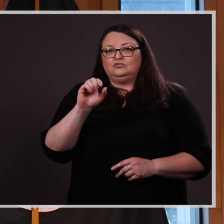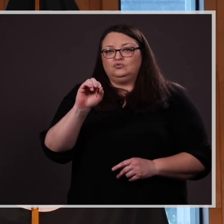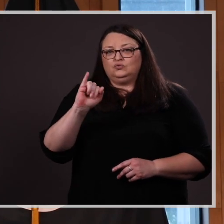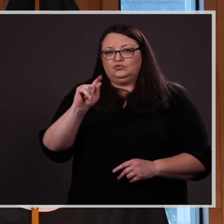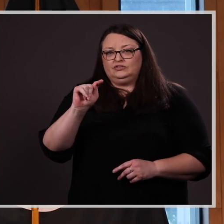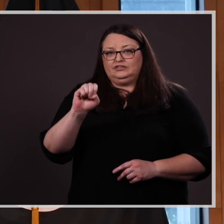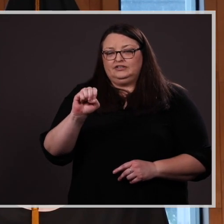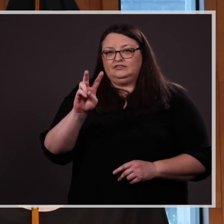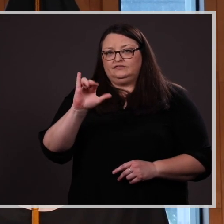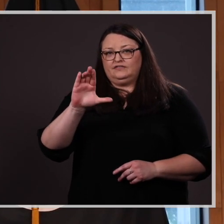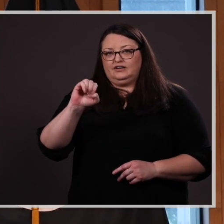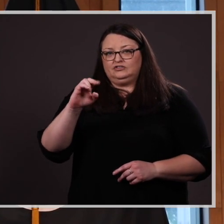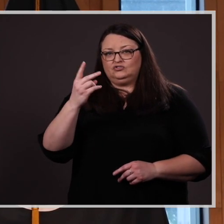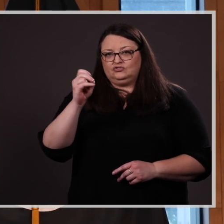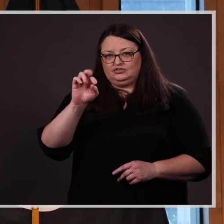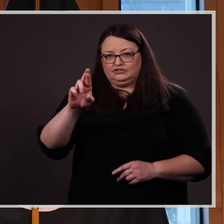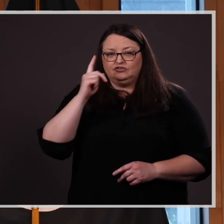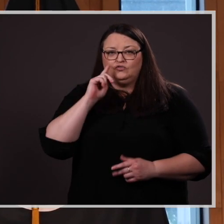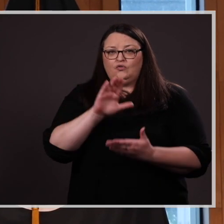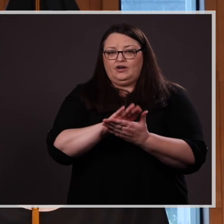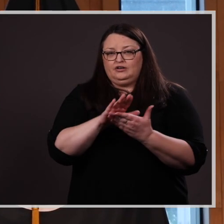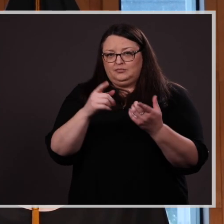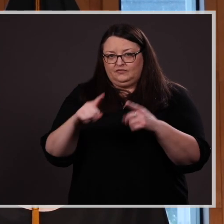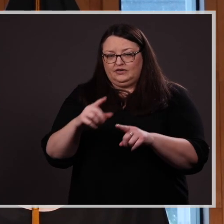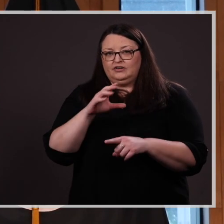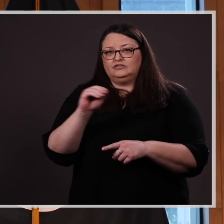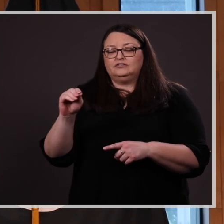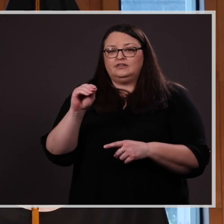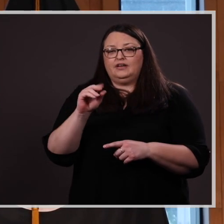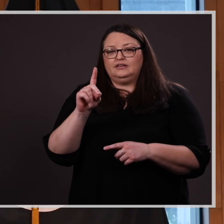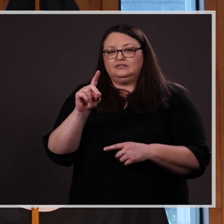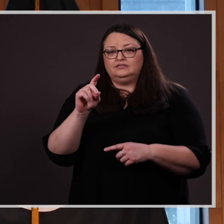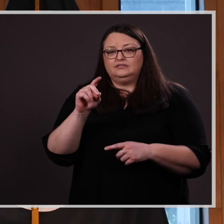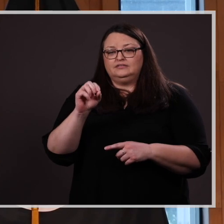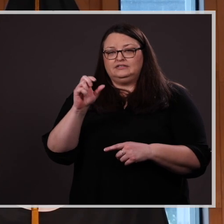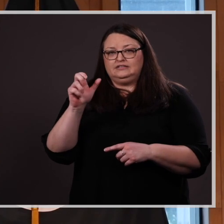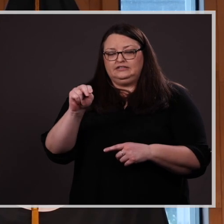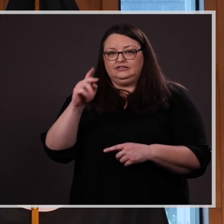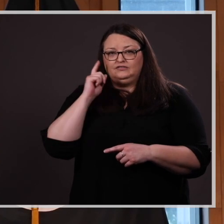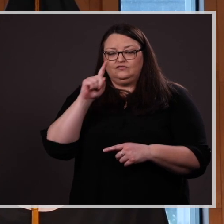for Graduate Studies. It is my privilege to present the Helen Hansen Outstanding Graduate